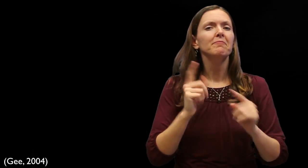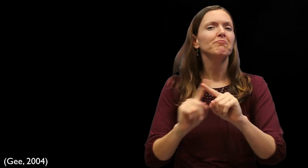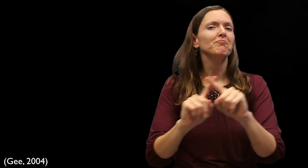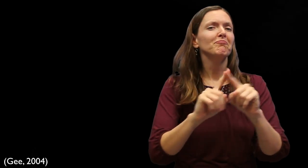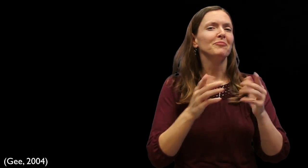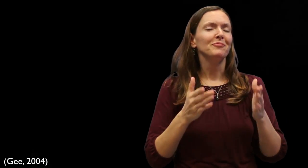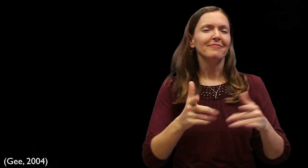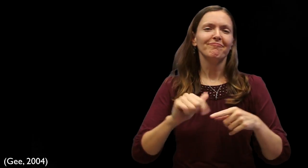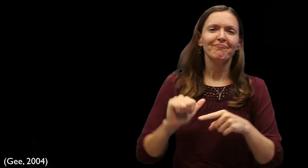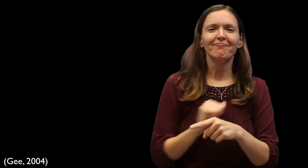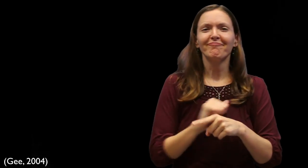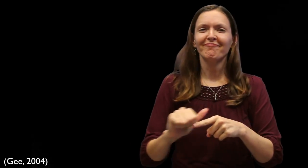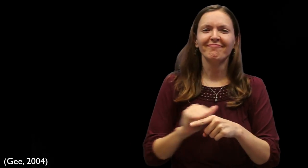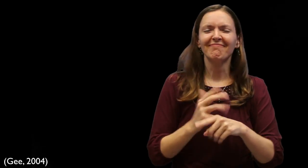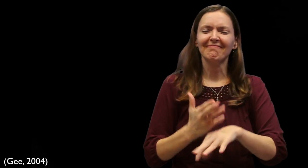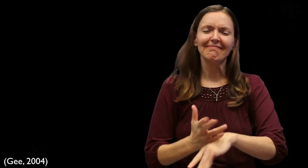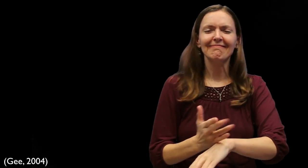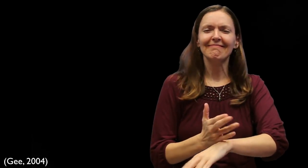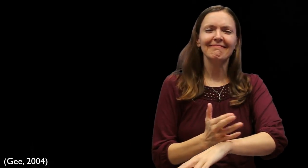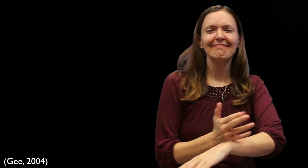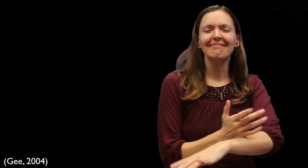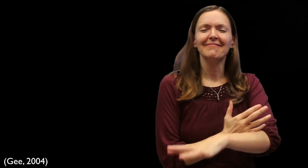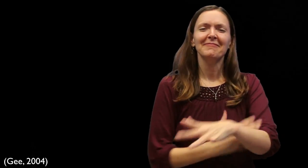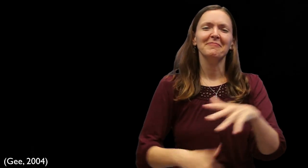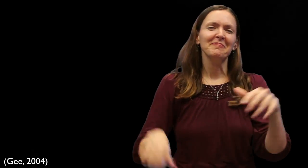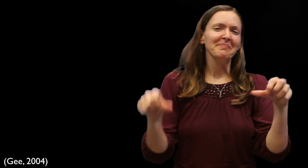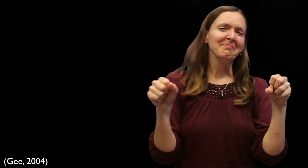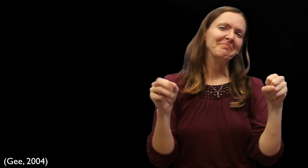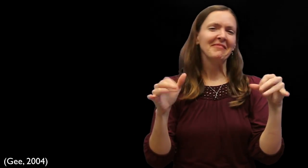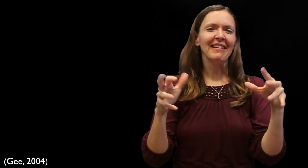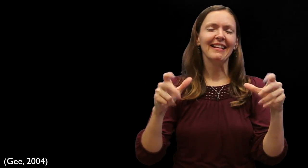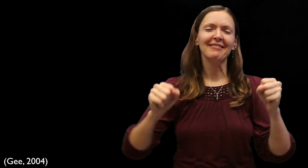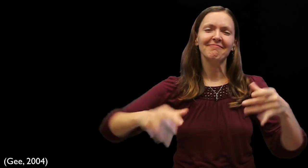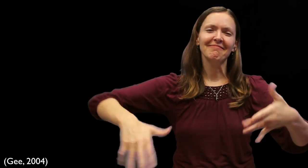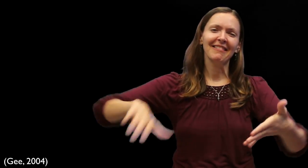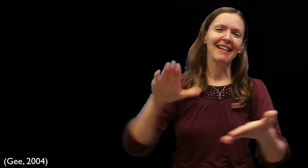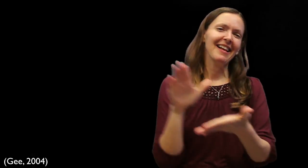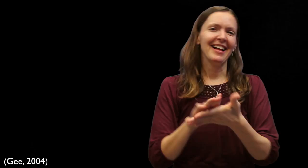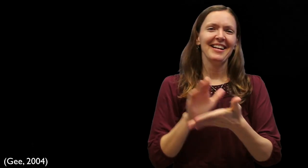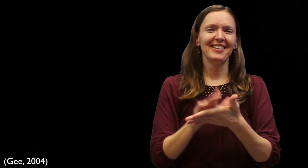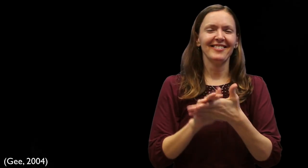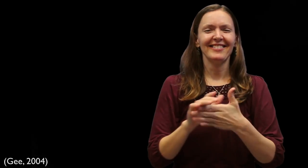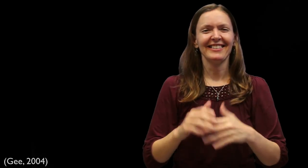Those are different strategies on how to practice and improve your academic language skills in sign language.